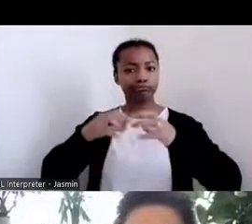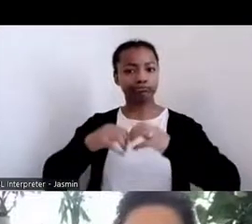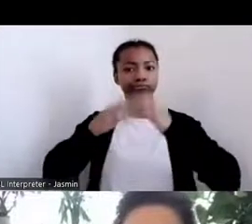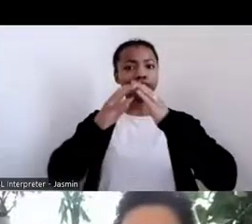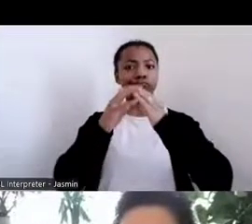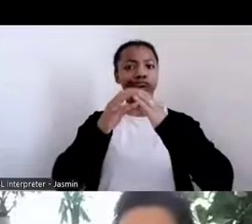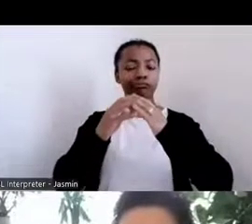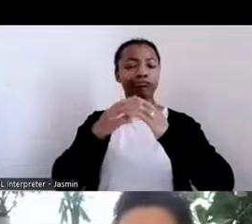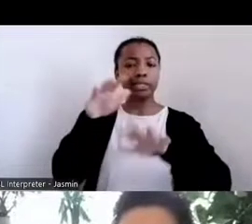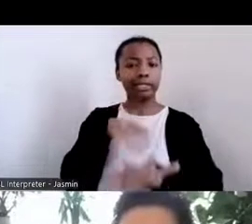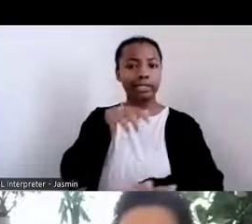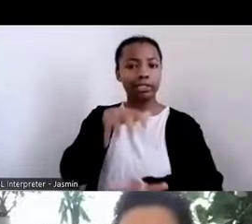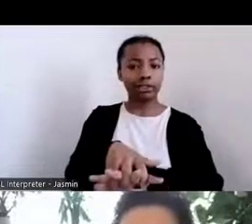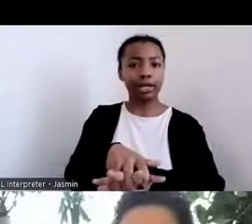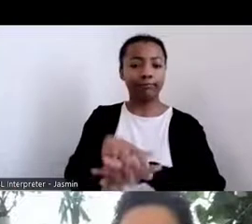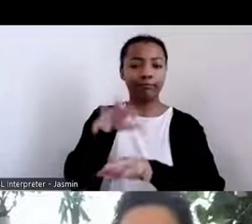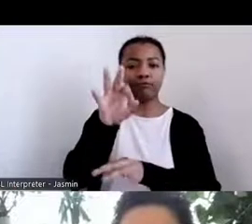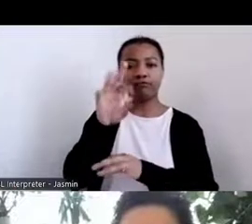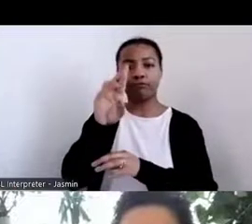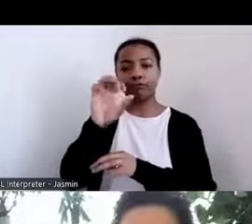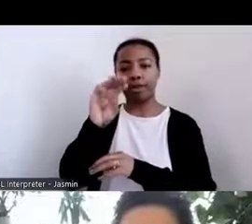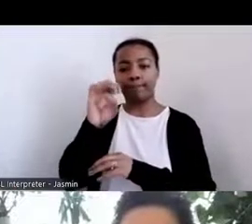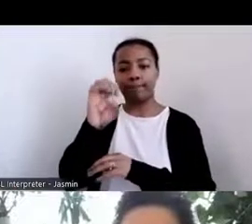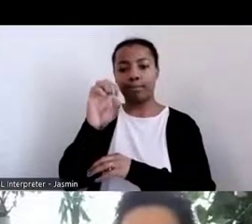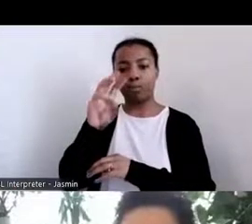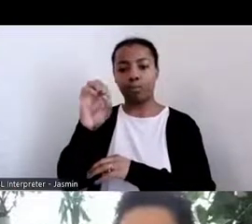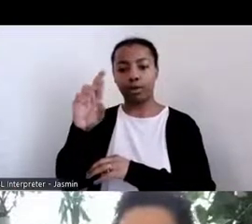lifeways is really important. And so this is just one example.